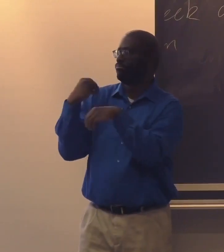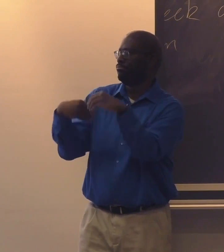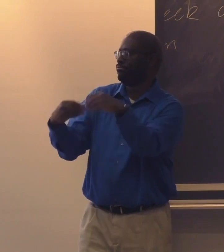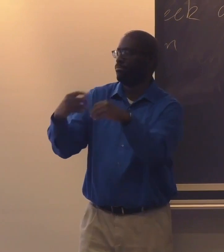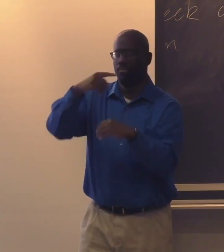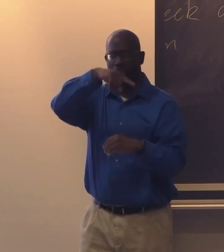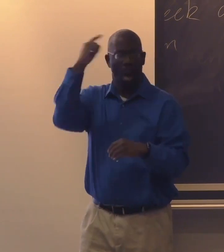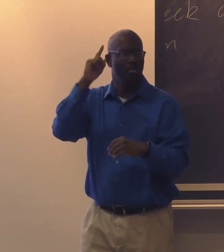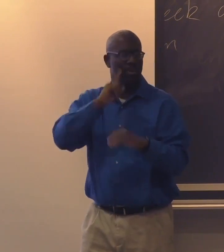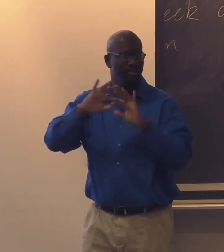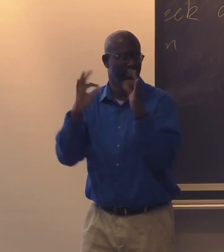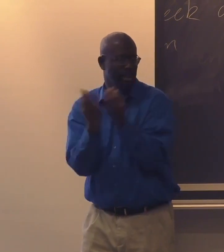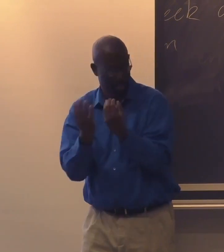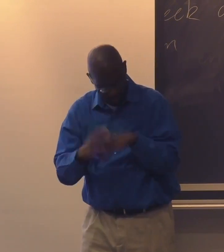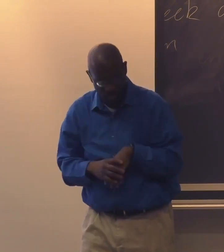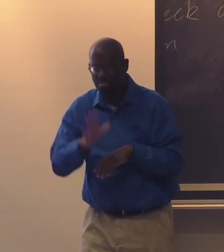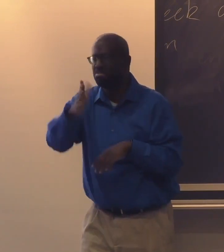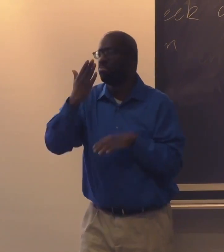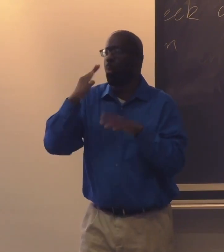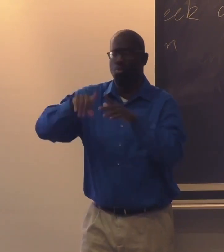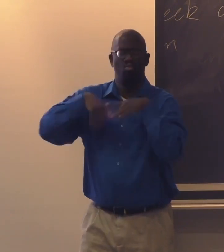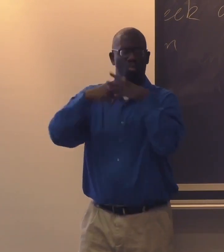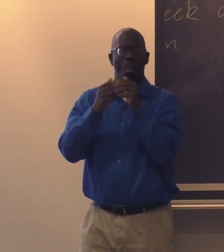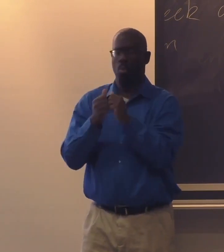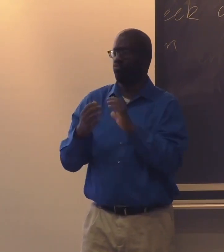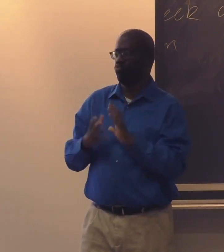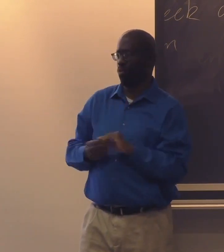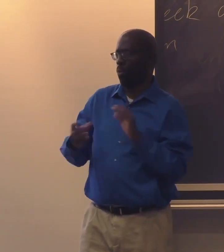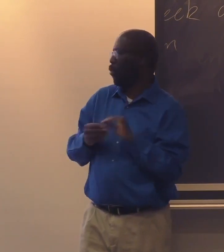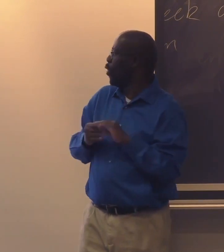So I want to talk a little bit about generations of Black deaf families.